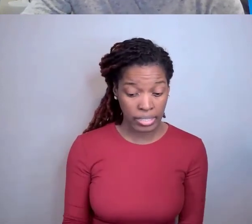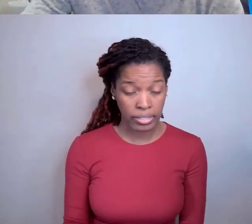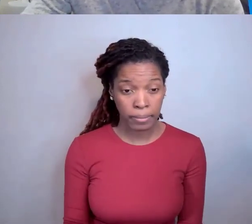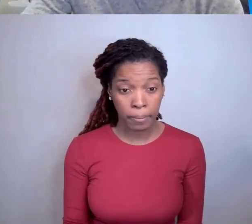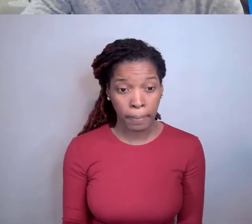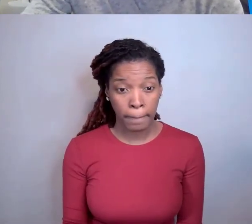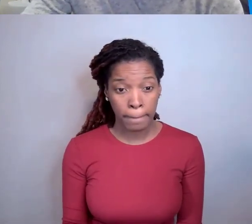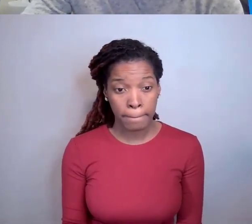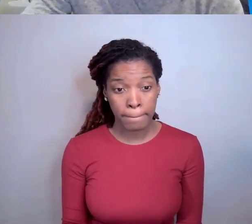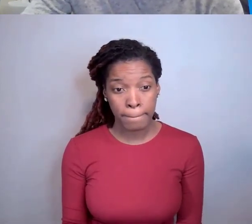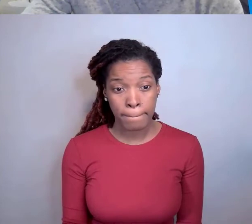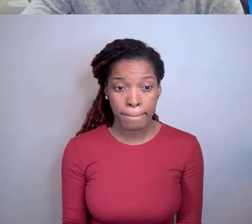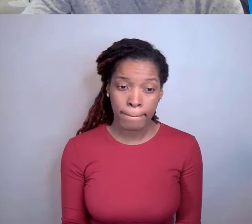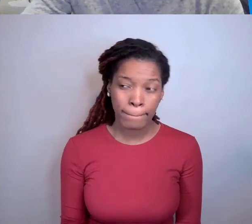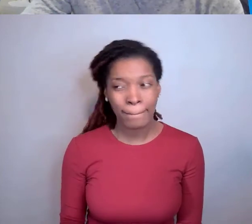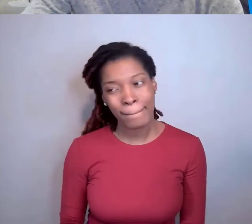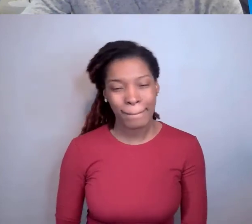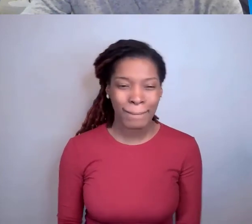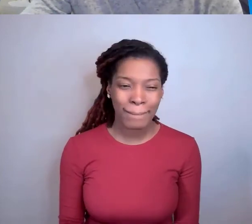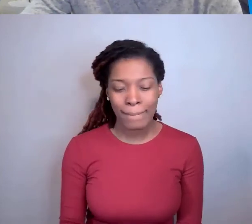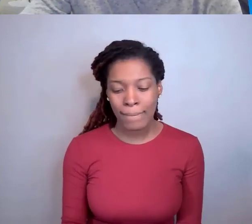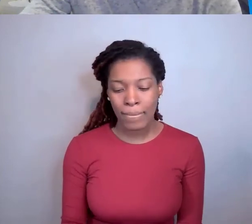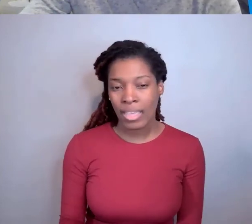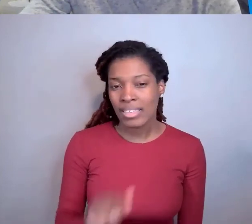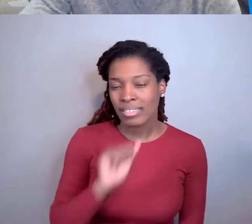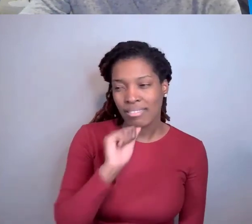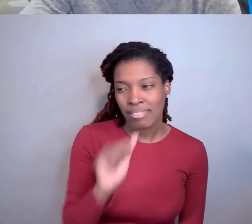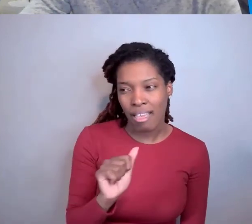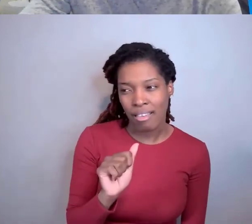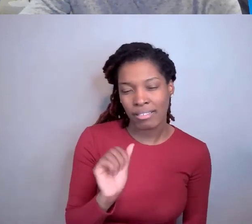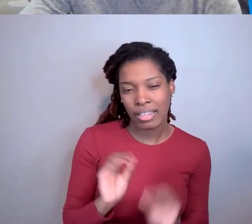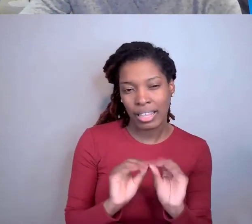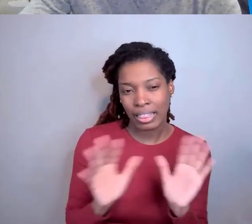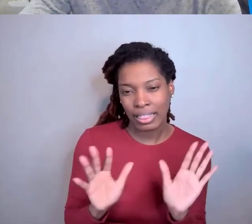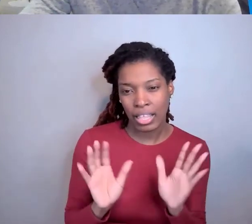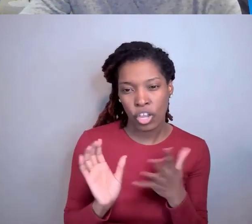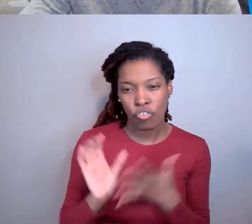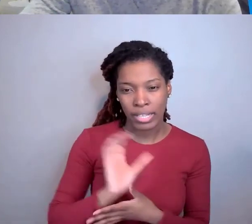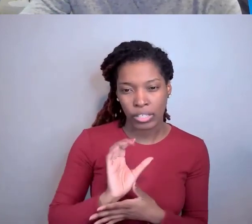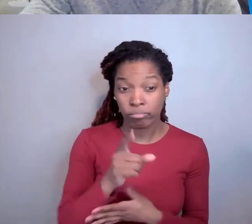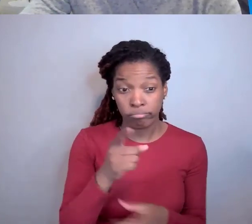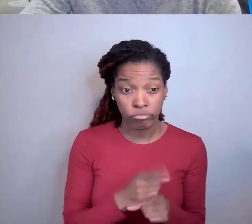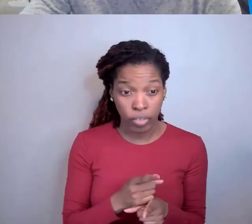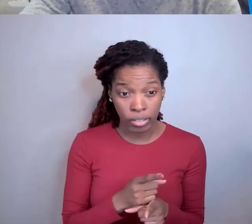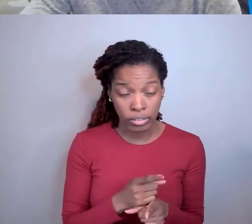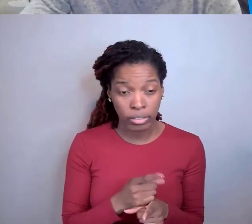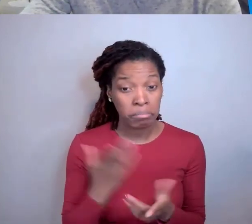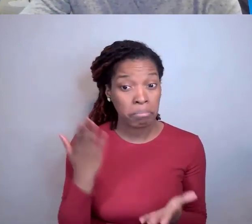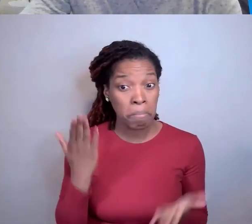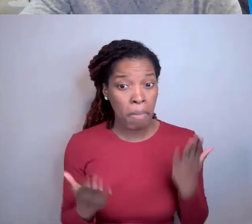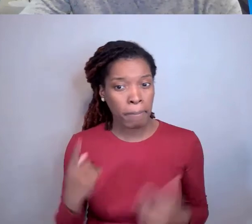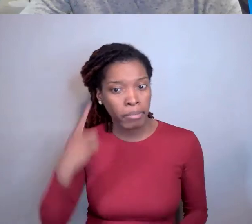Mary Fran Deutsch: You know, there aren't necessarily clear criteria and you're right. An inventor may think, hey, I got something here.